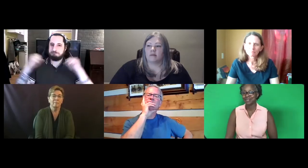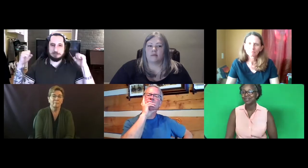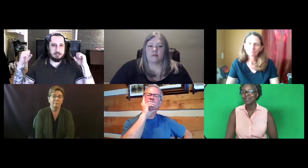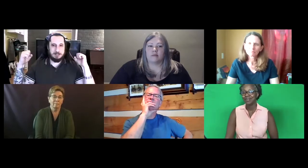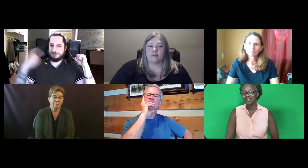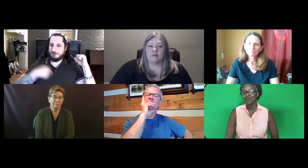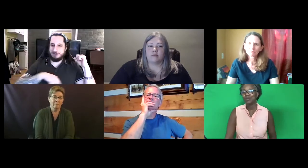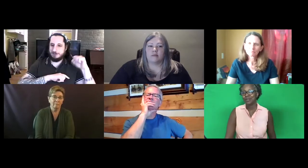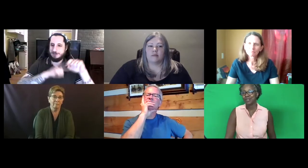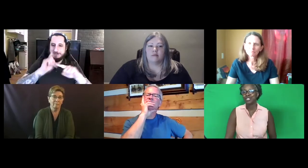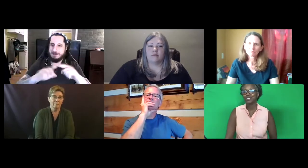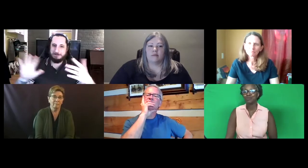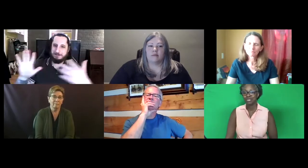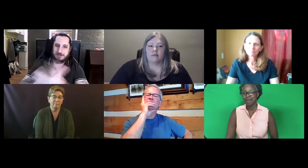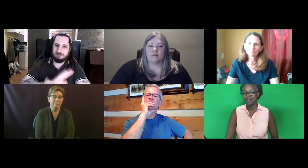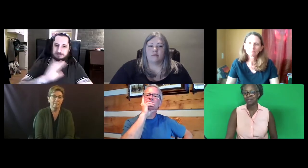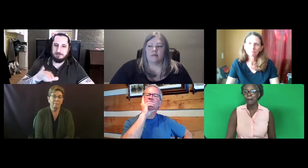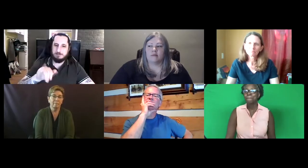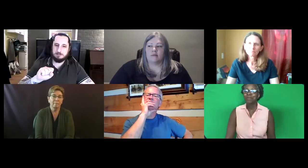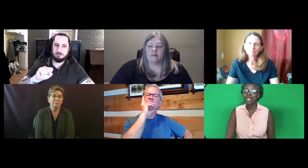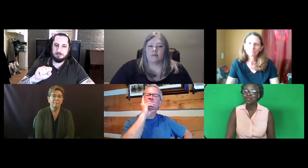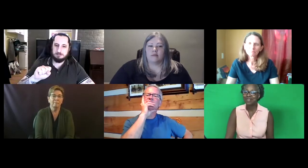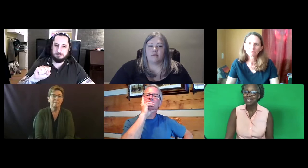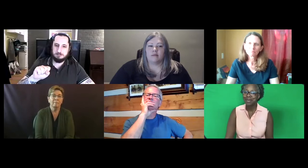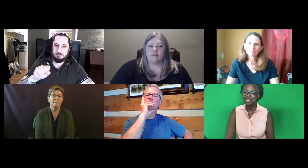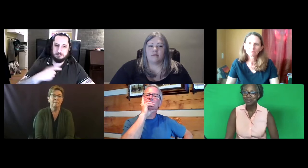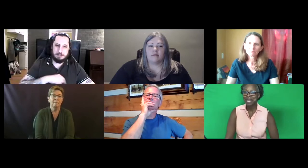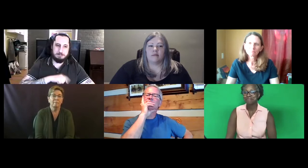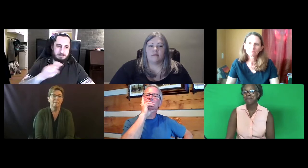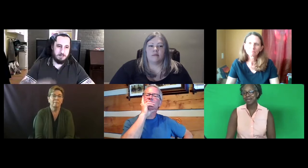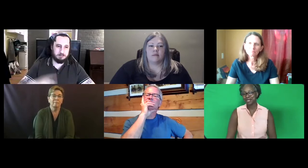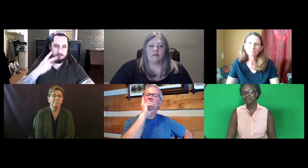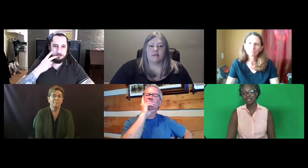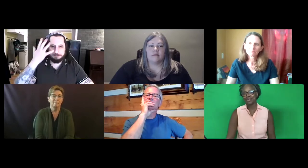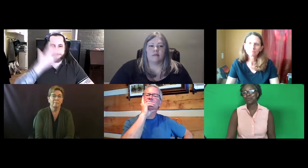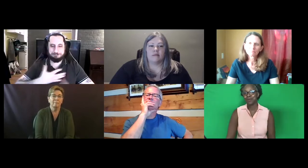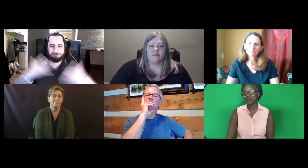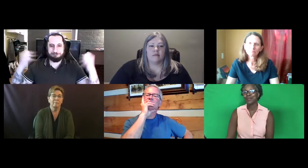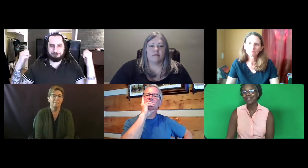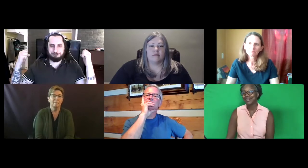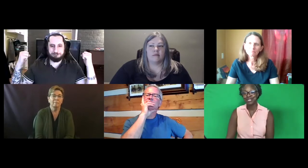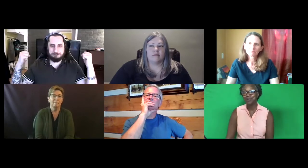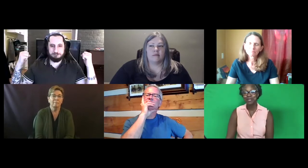Their gender was masked. Now with sign language we can't mask who it is that we're interpreting.